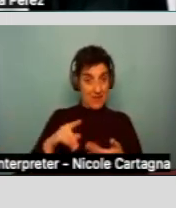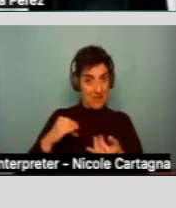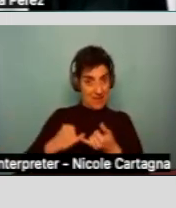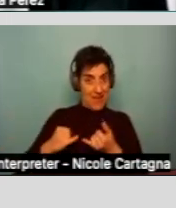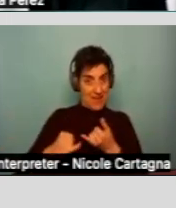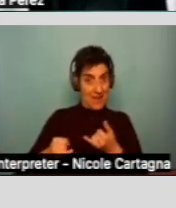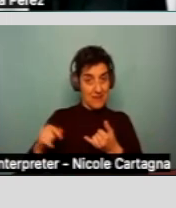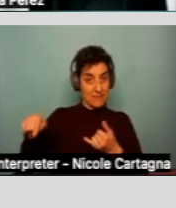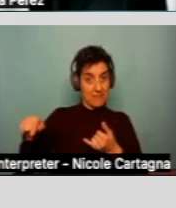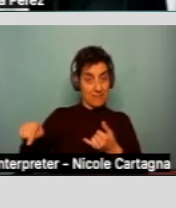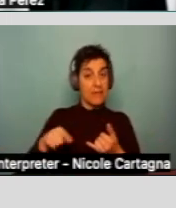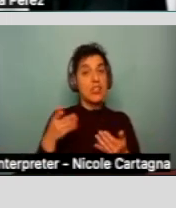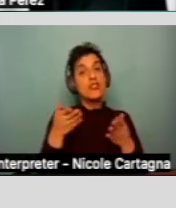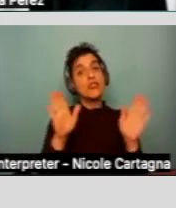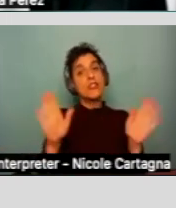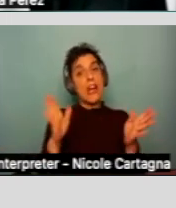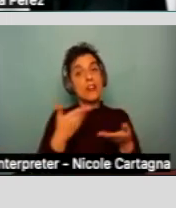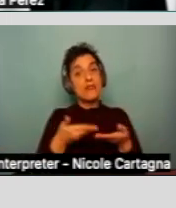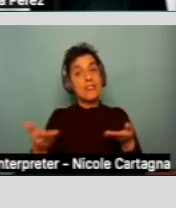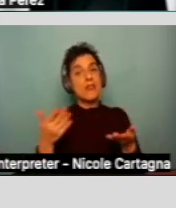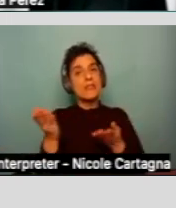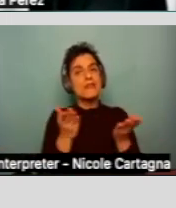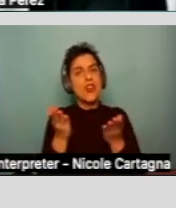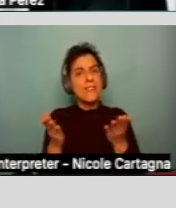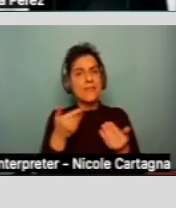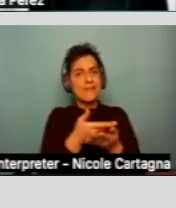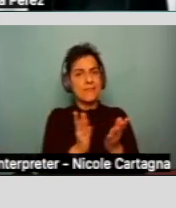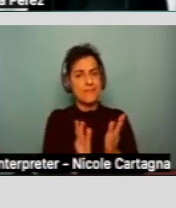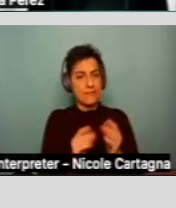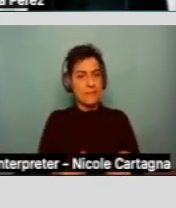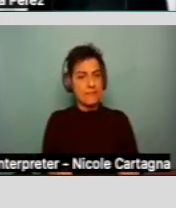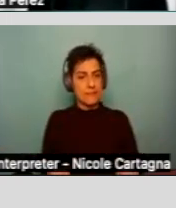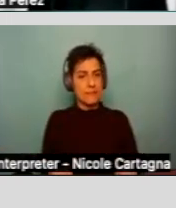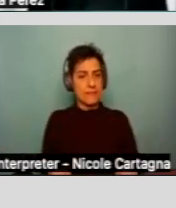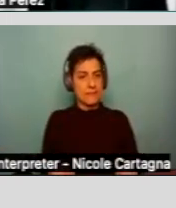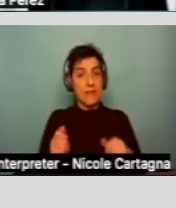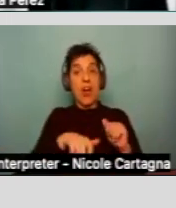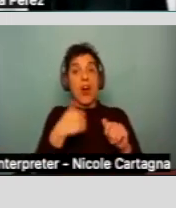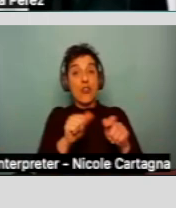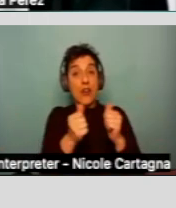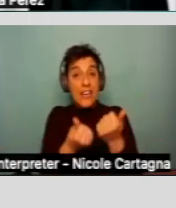They are prohibited from purchasing any service that would otherwise be available like Medi-Cal,